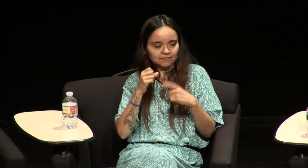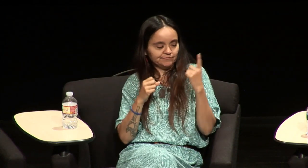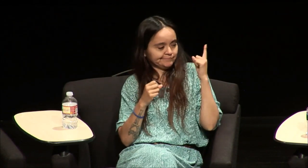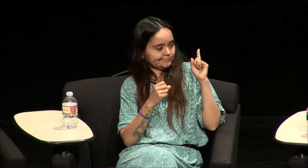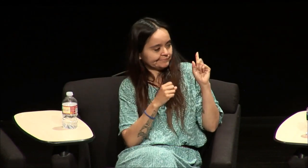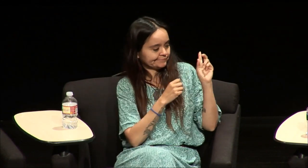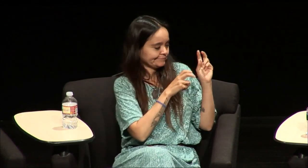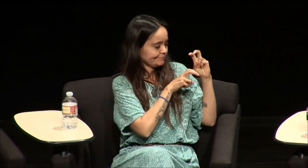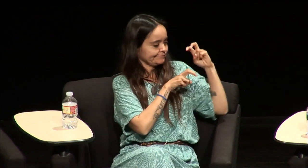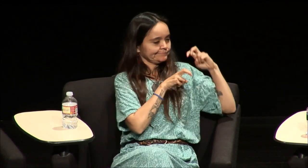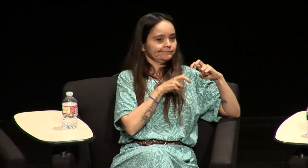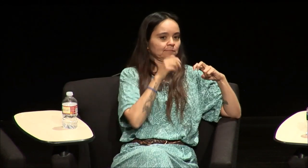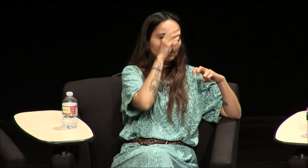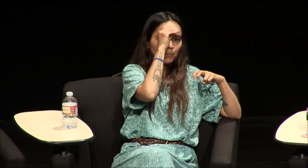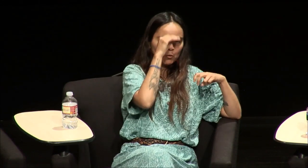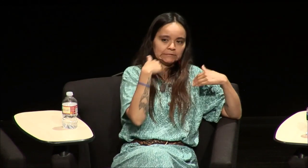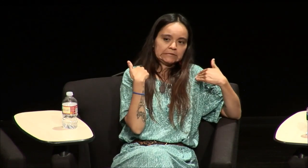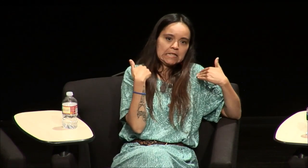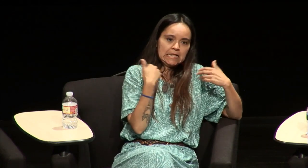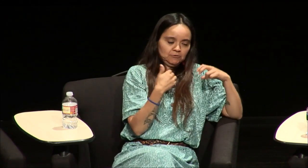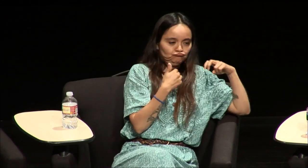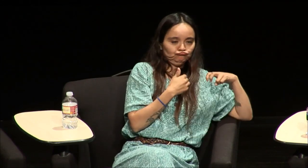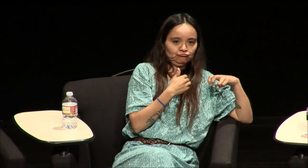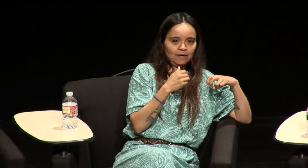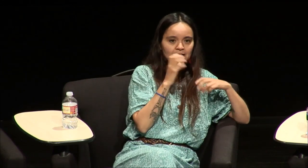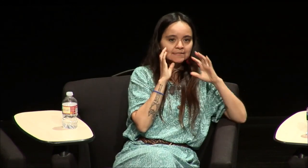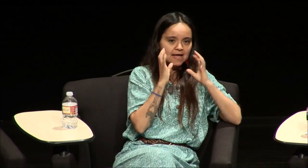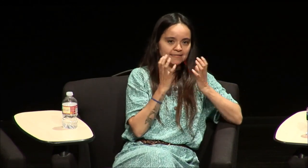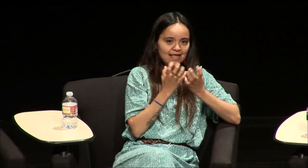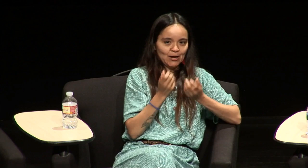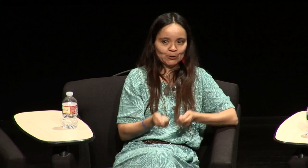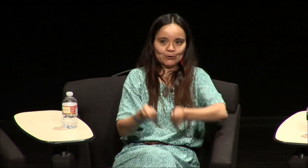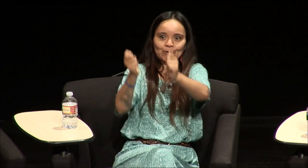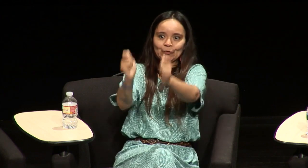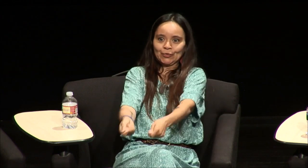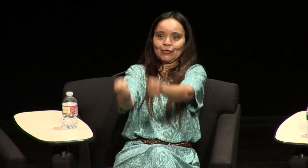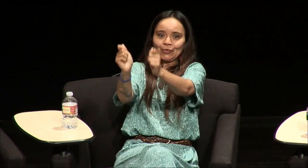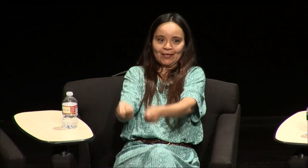the red-nosed reindeer so I had a young boy that sat next to me who was like